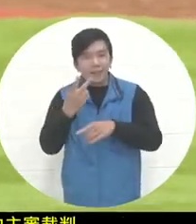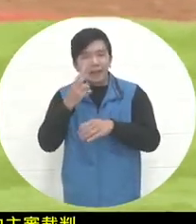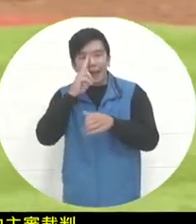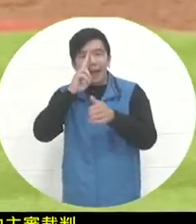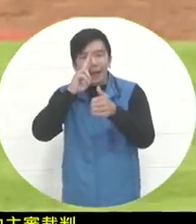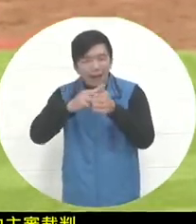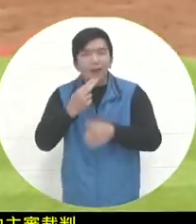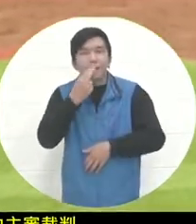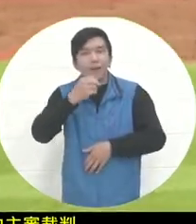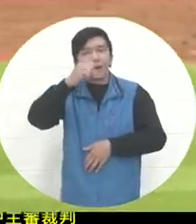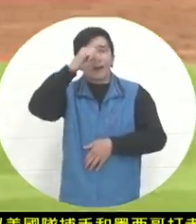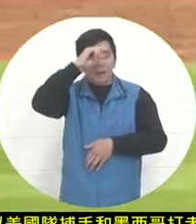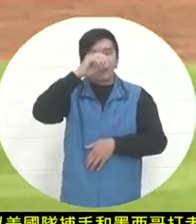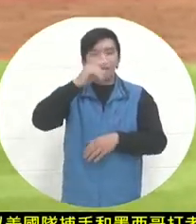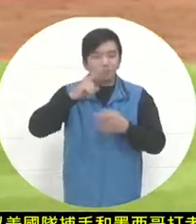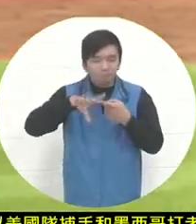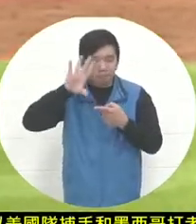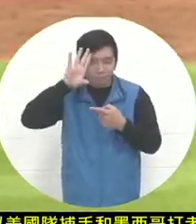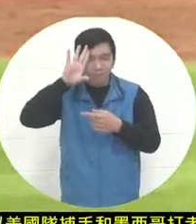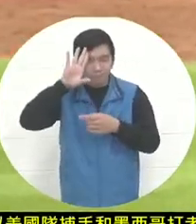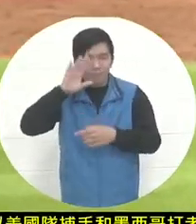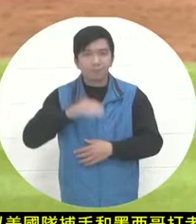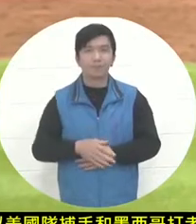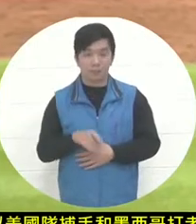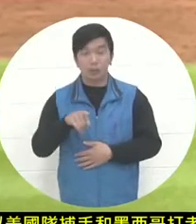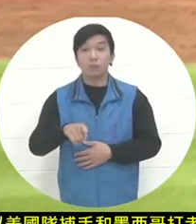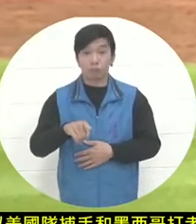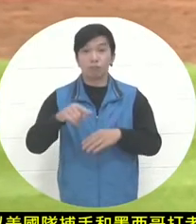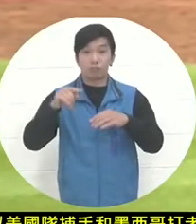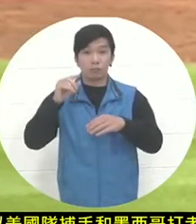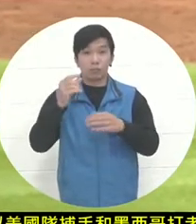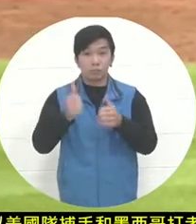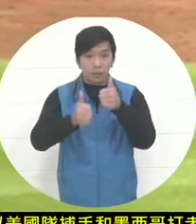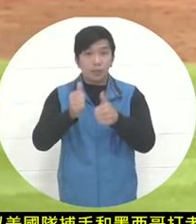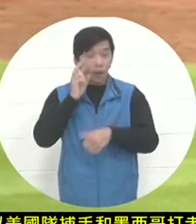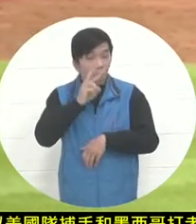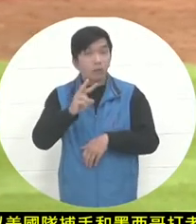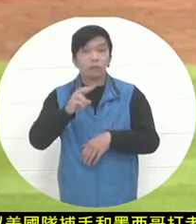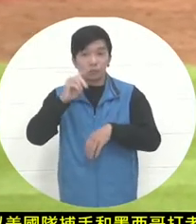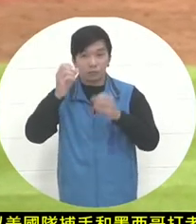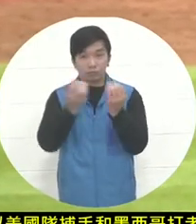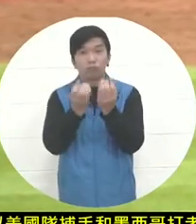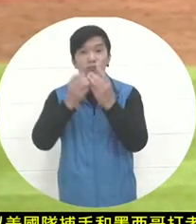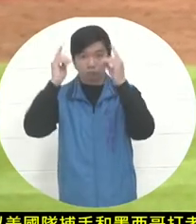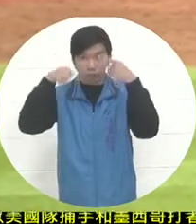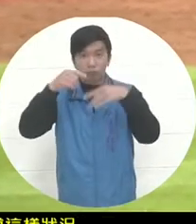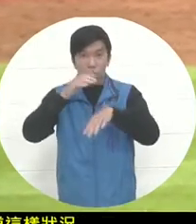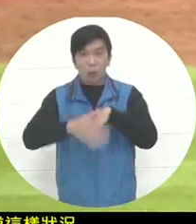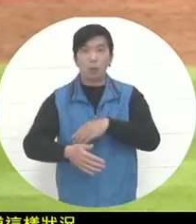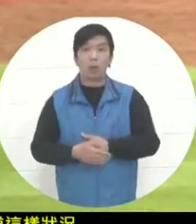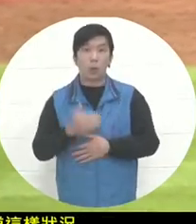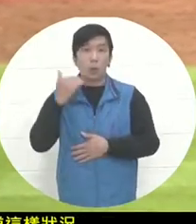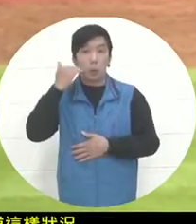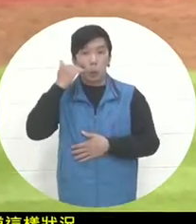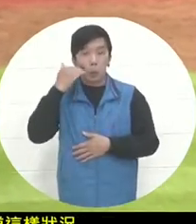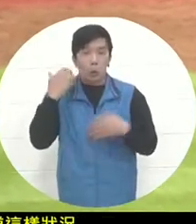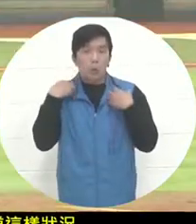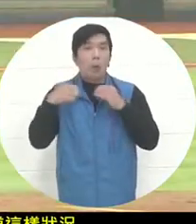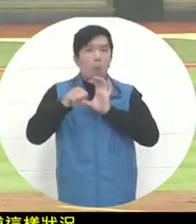this is a common situation that happens during the game. Catchers especially can relate to it